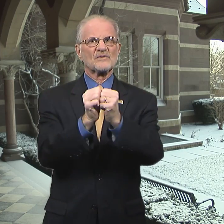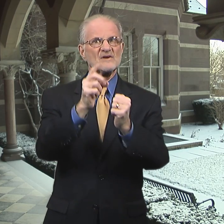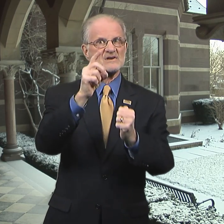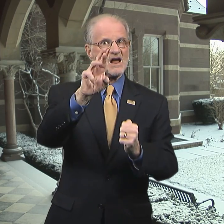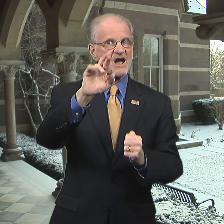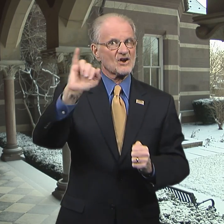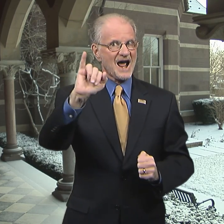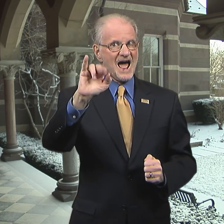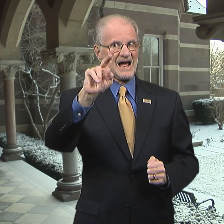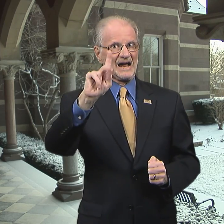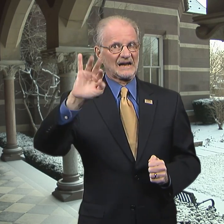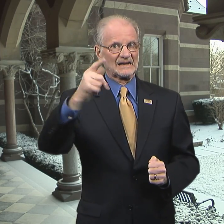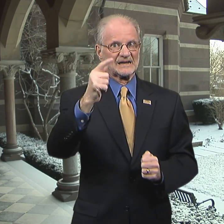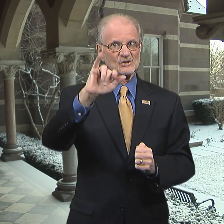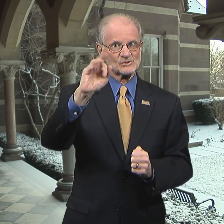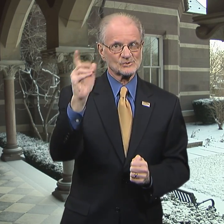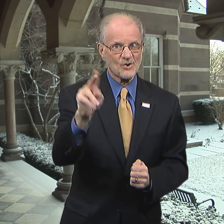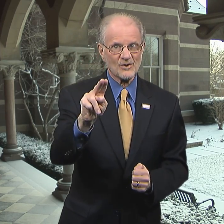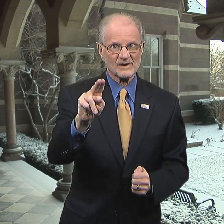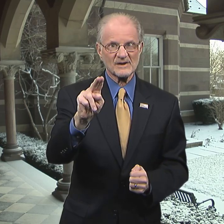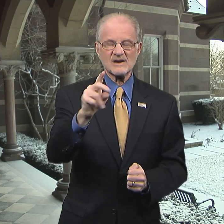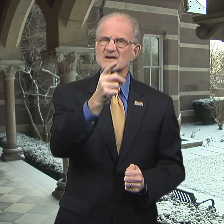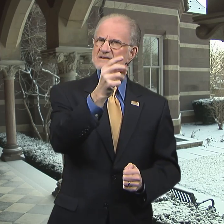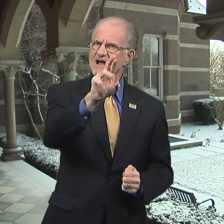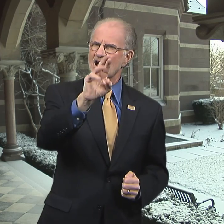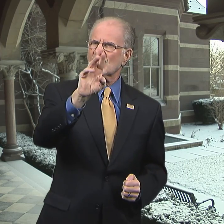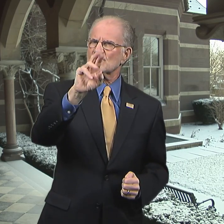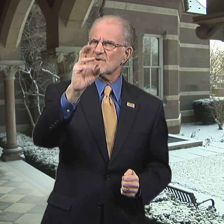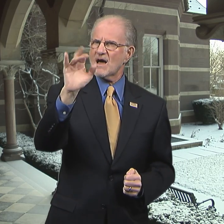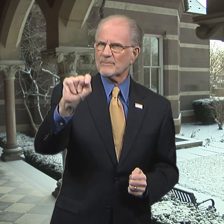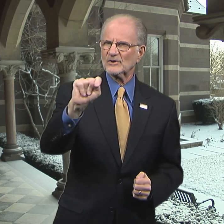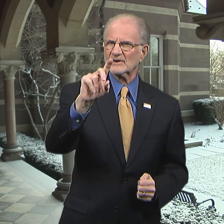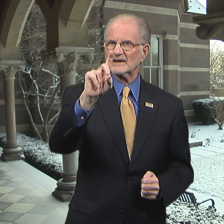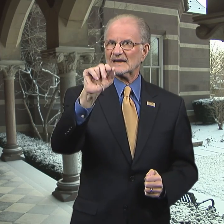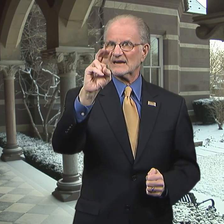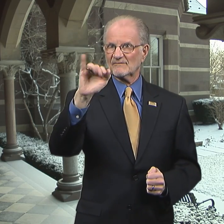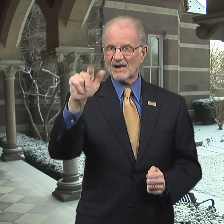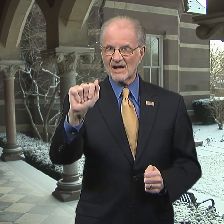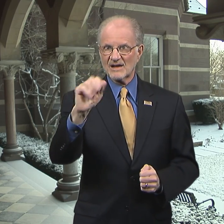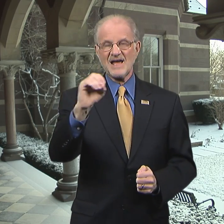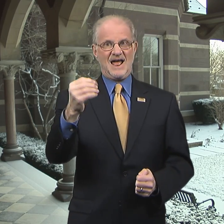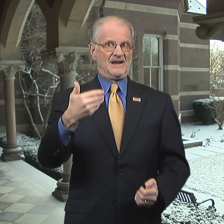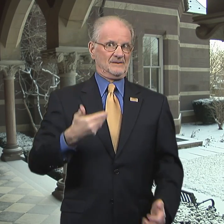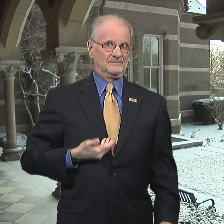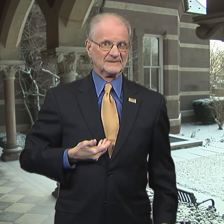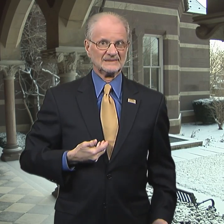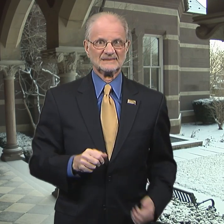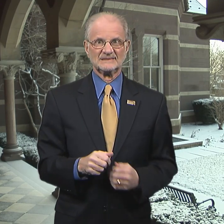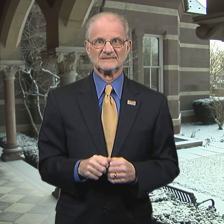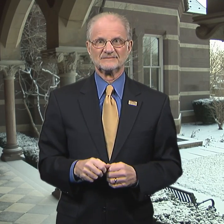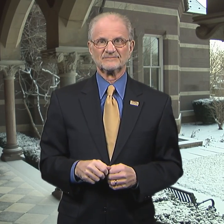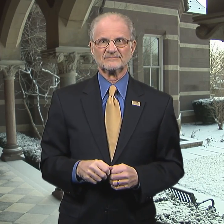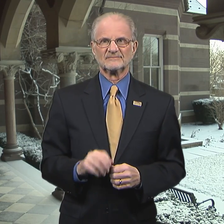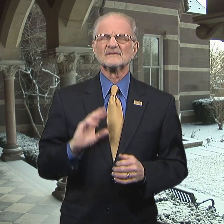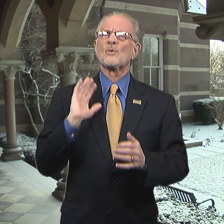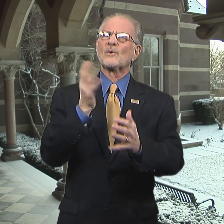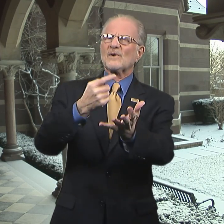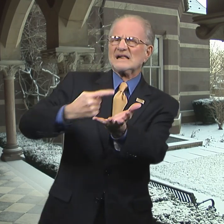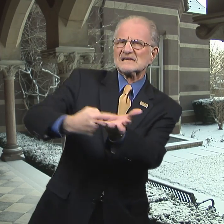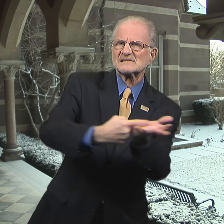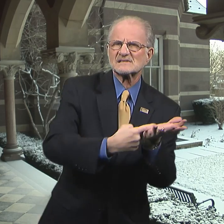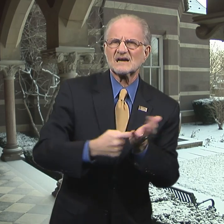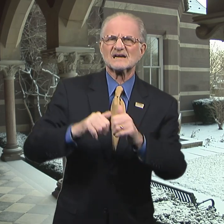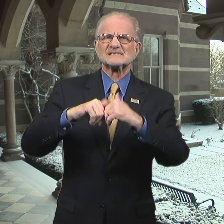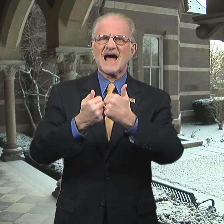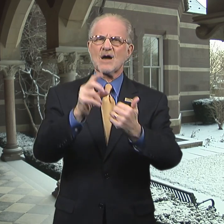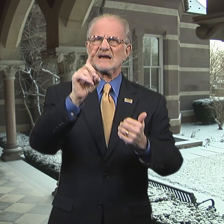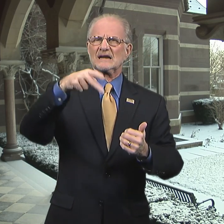with Dr. I. King Jordan, Dr. Robert Davila, and me.